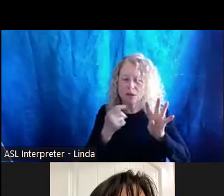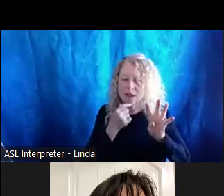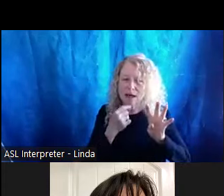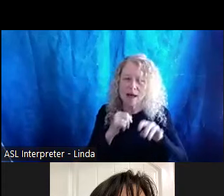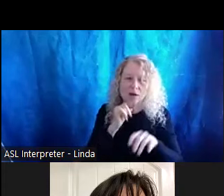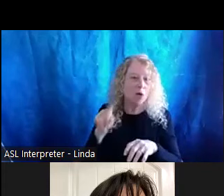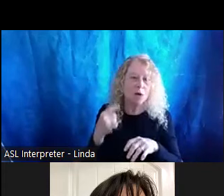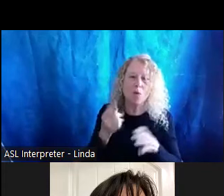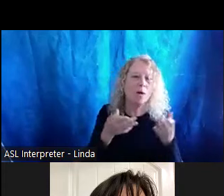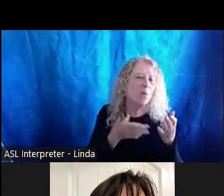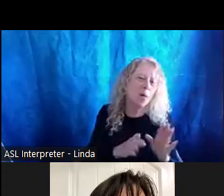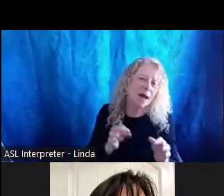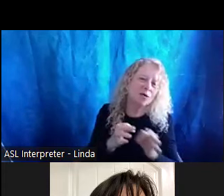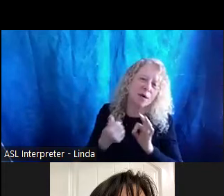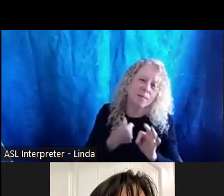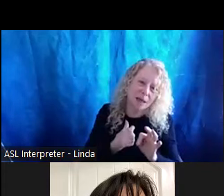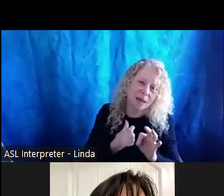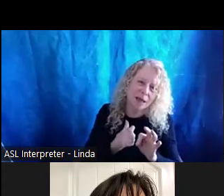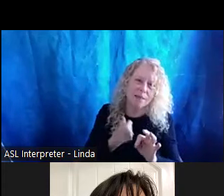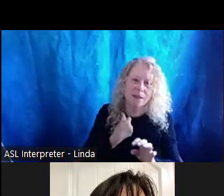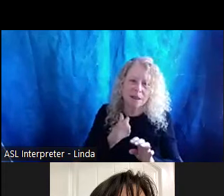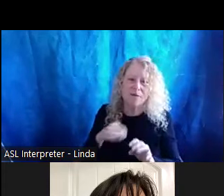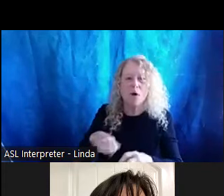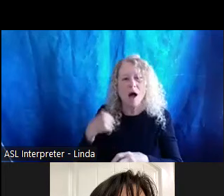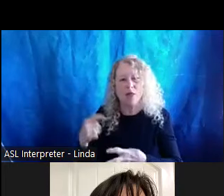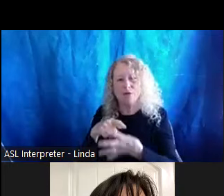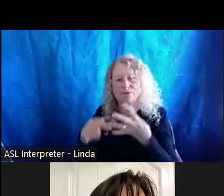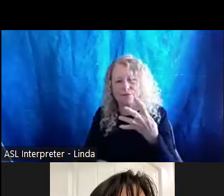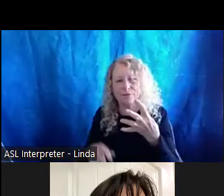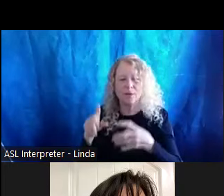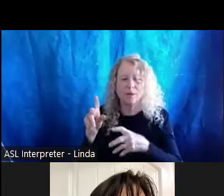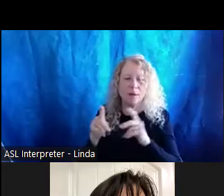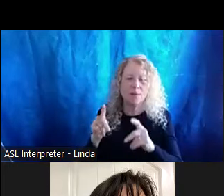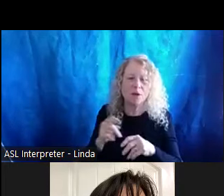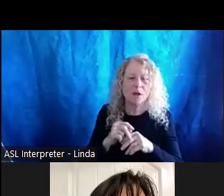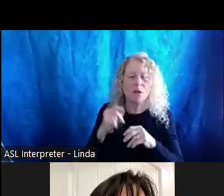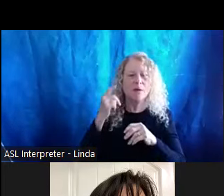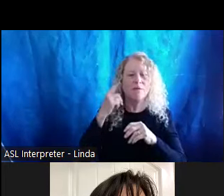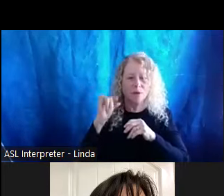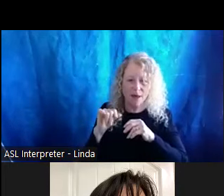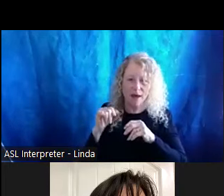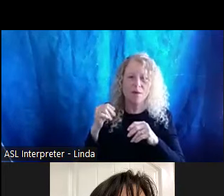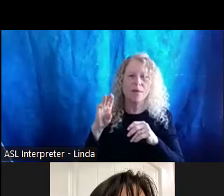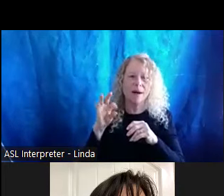describe me or Missy or Frankus Teresa. I think that we heard that with the BIOS. We're complex humans and will